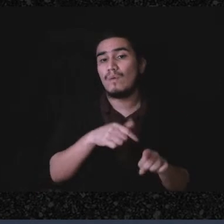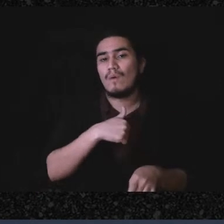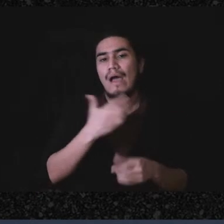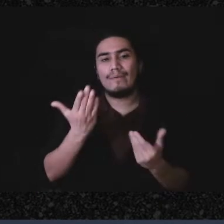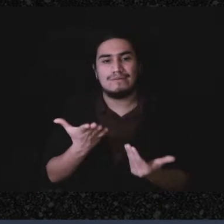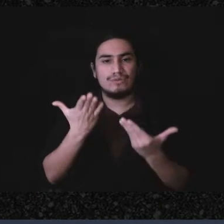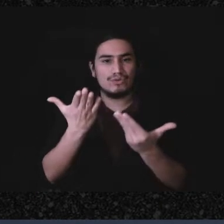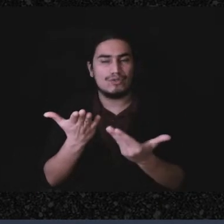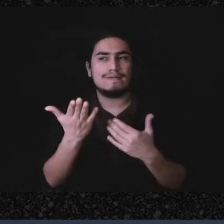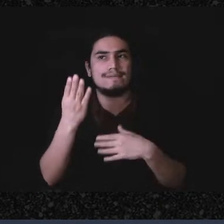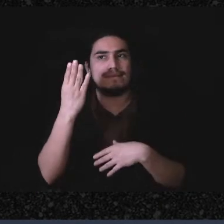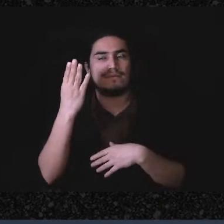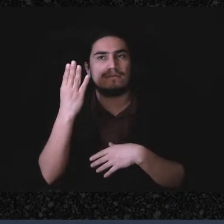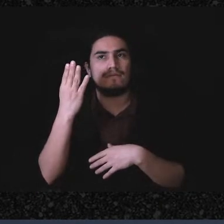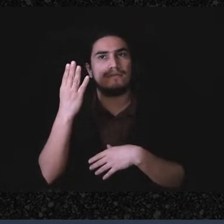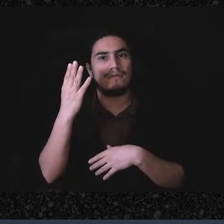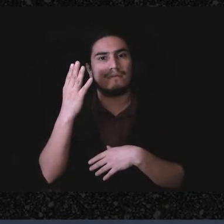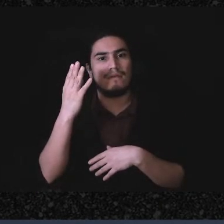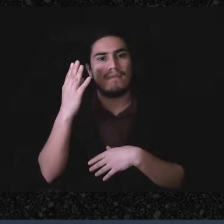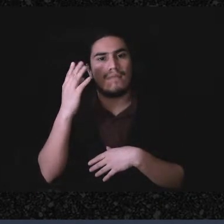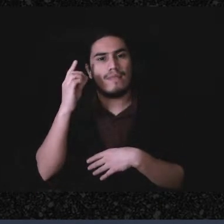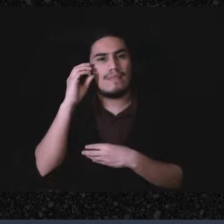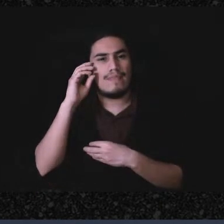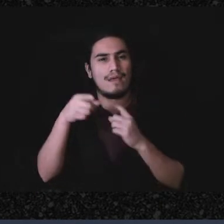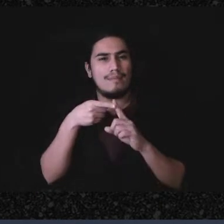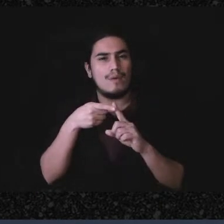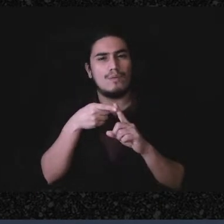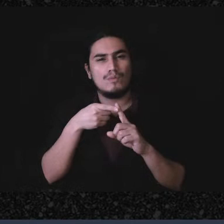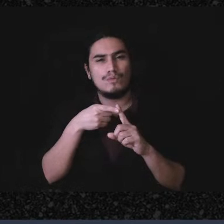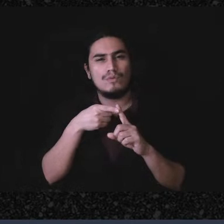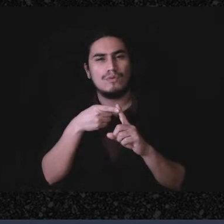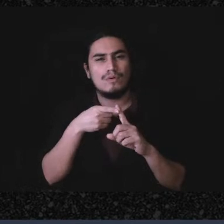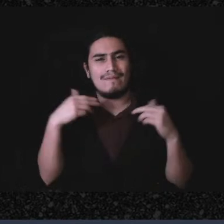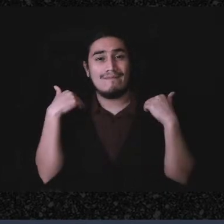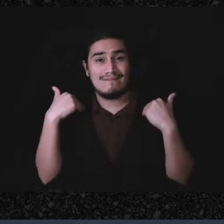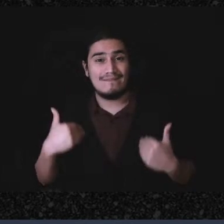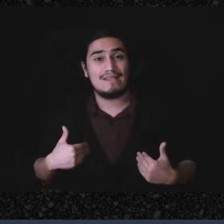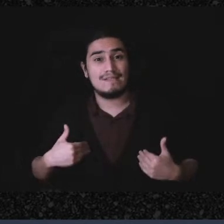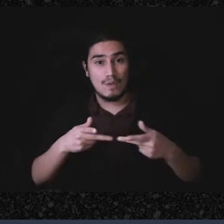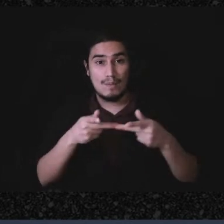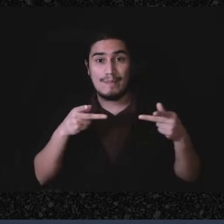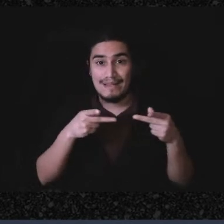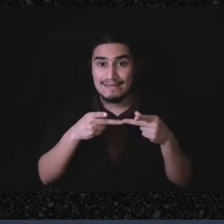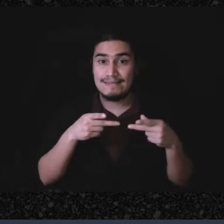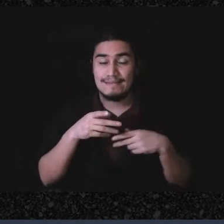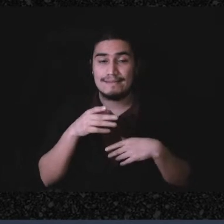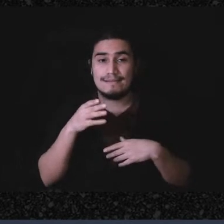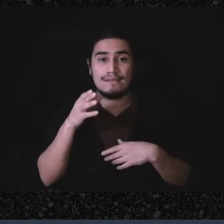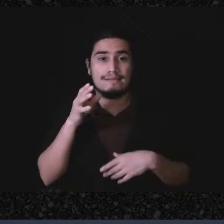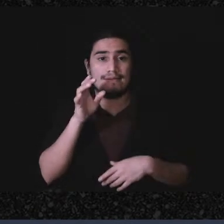the universe of awesome physical spaces that had existed, and sort of the activists left